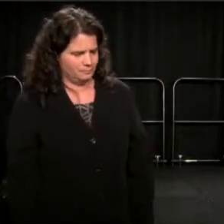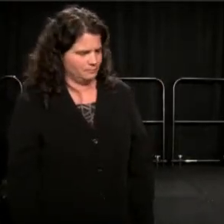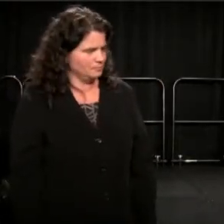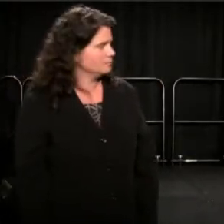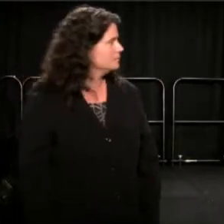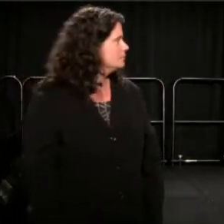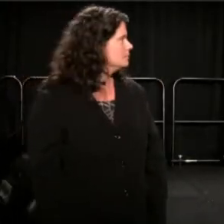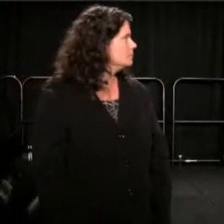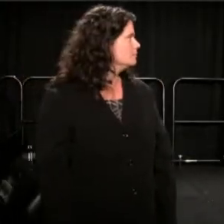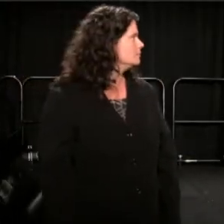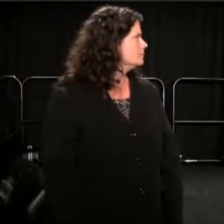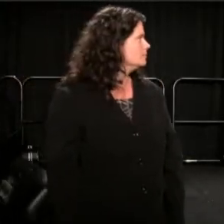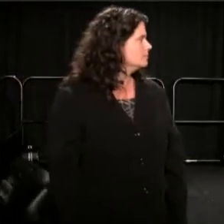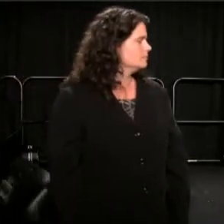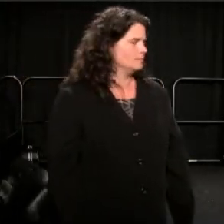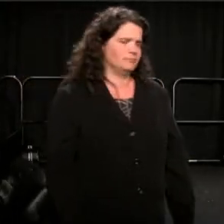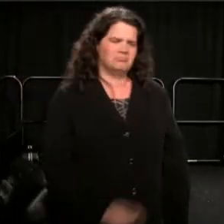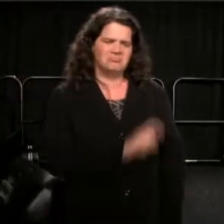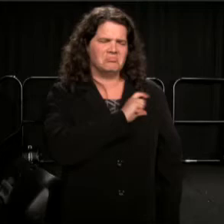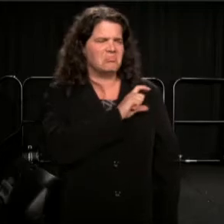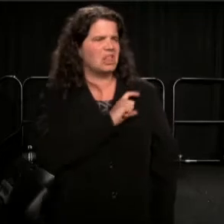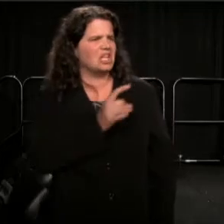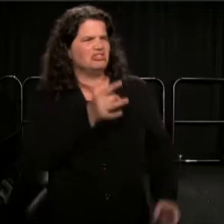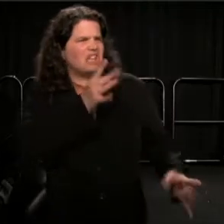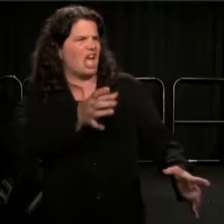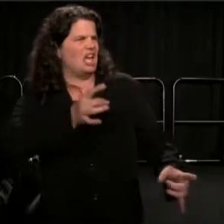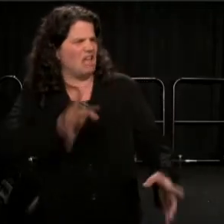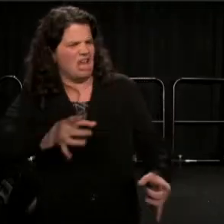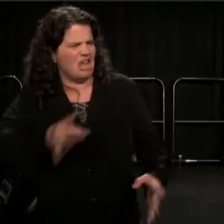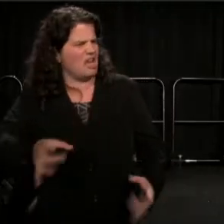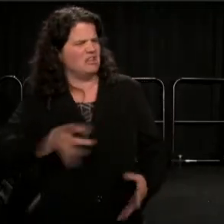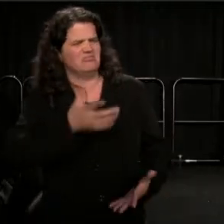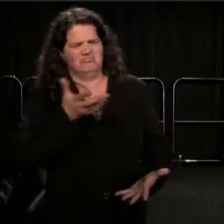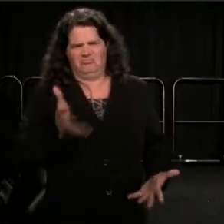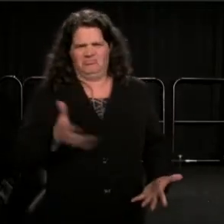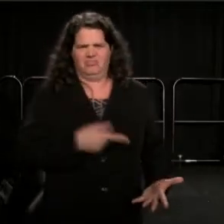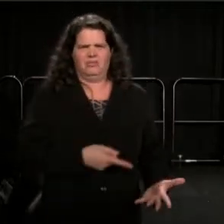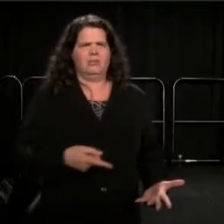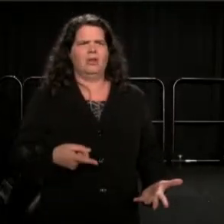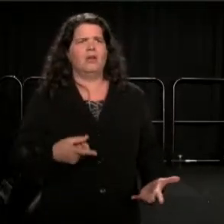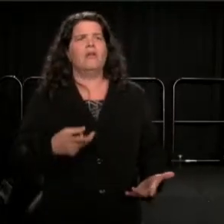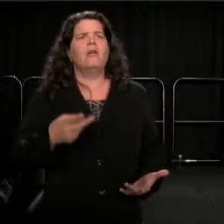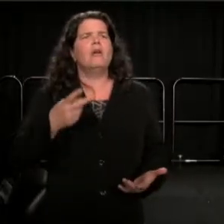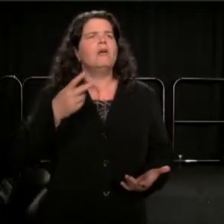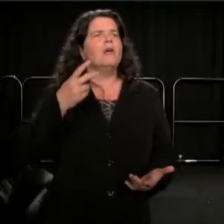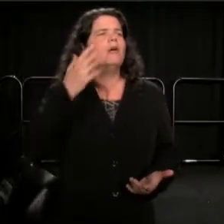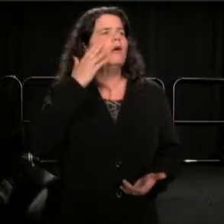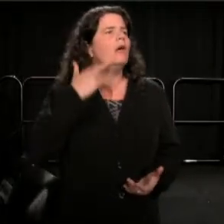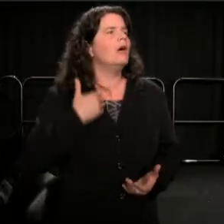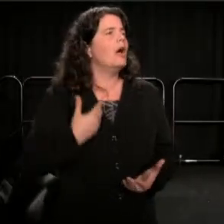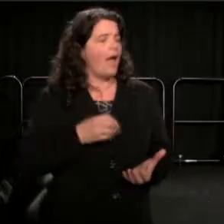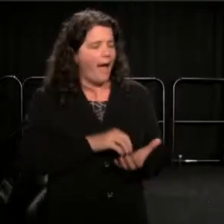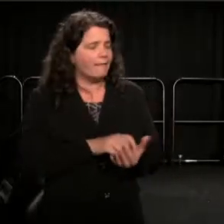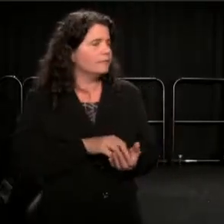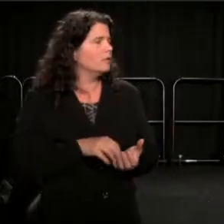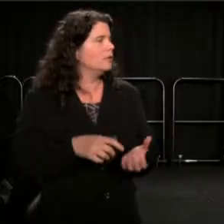Poor police be hating, just hateful people like, hateful people like-- they can see you got a couple of dollars in your hands, no drugs, no nothing, just a couple of dollars,